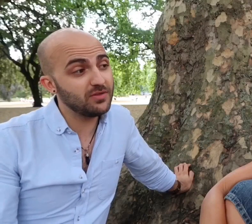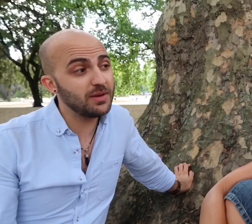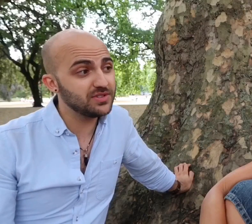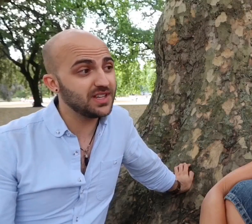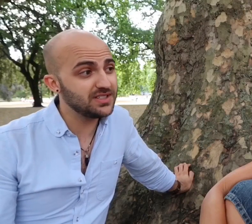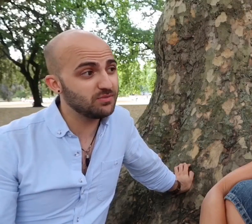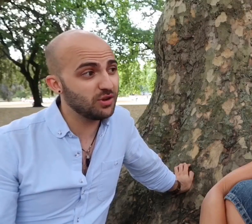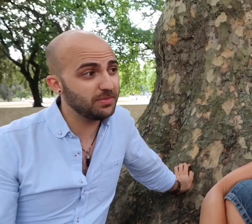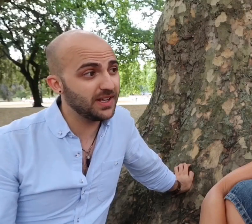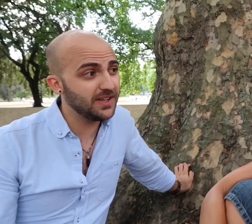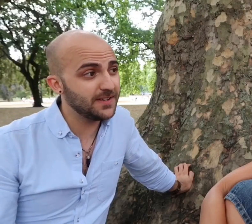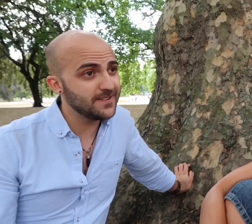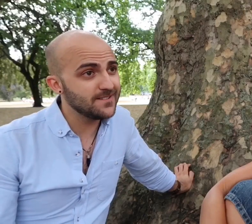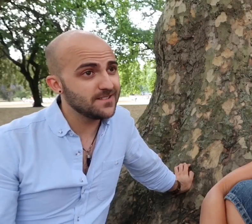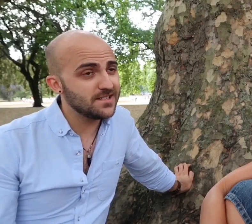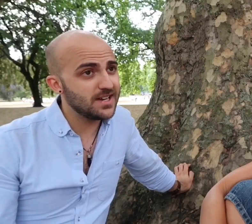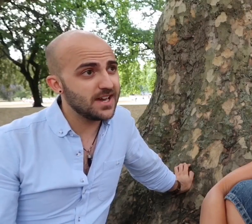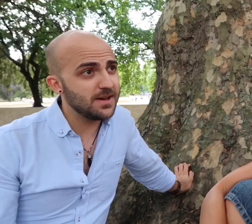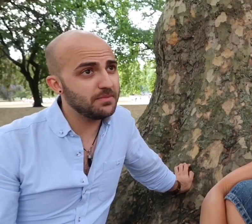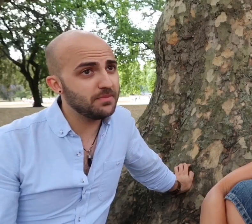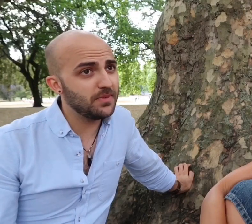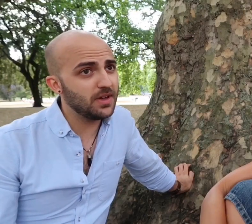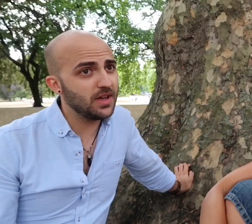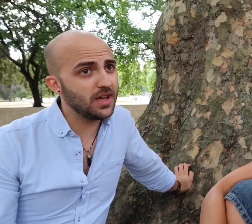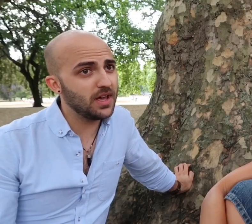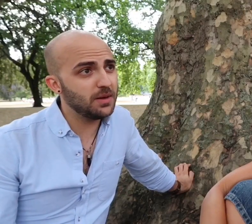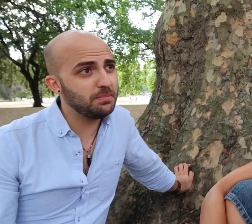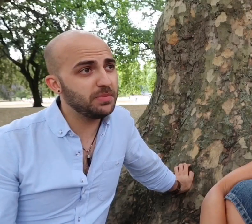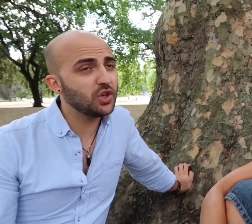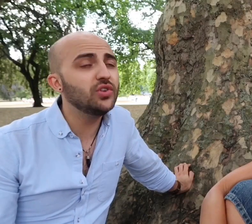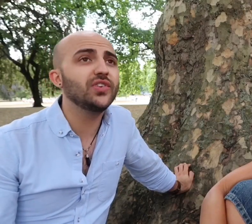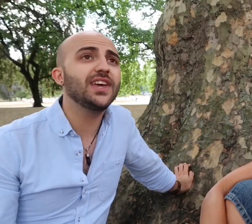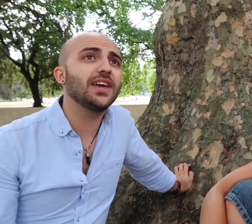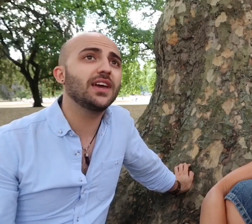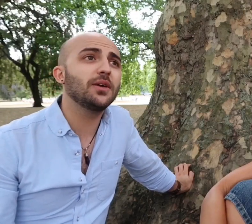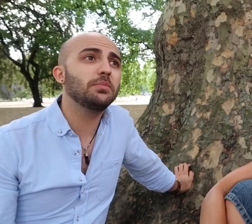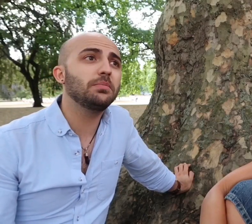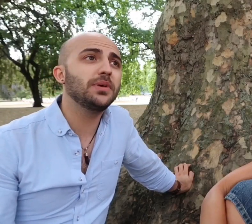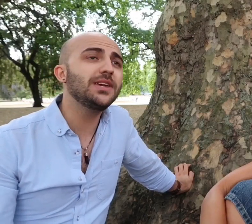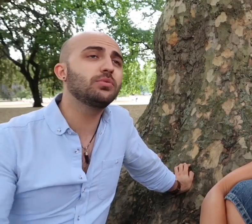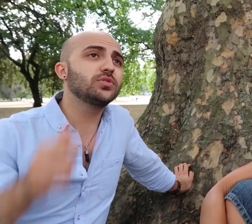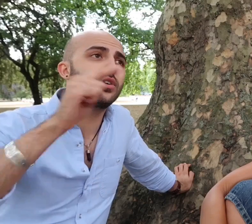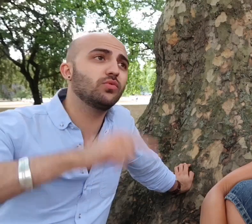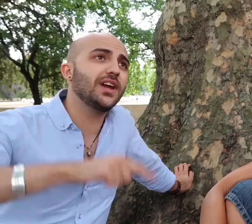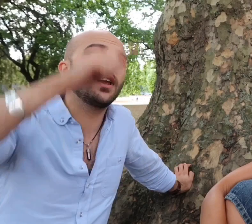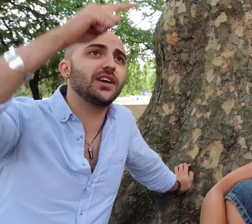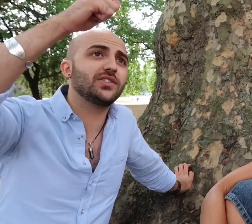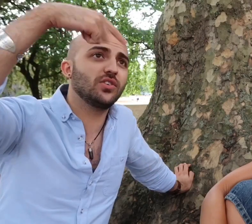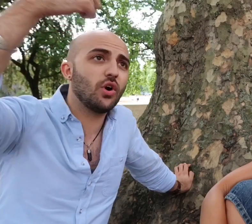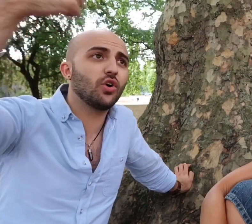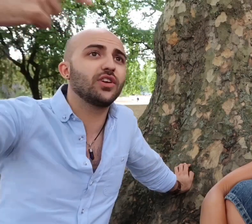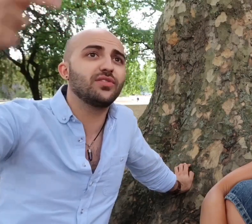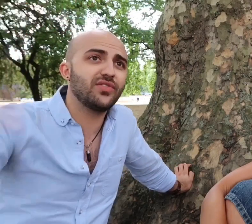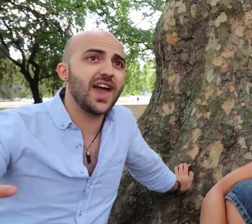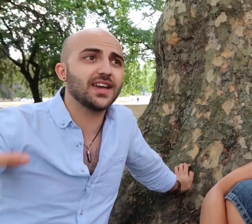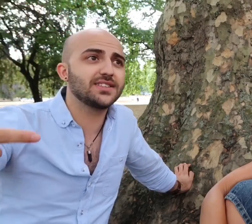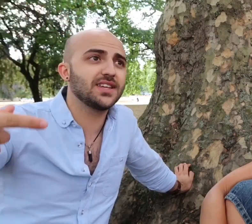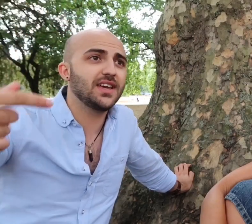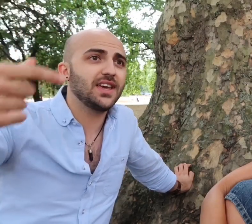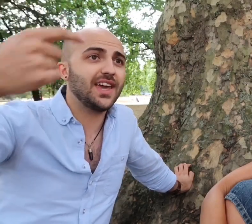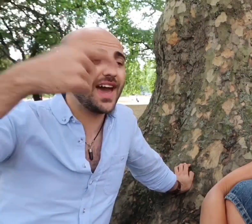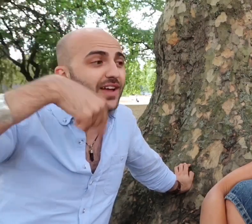represented properly because people don't realize the knock-on effect it has